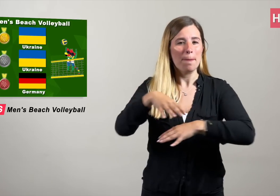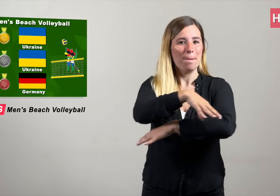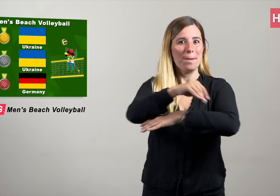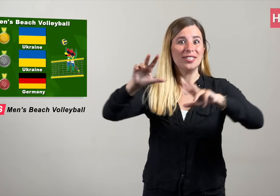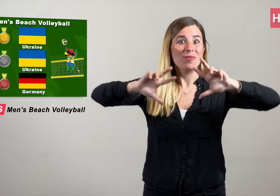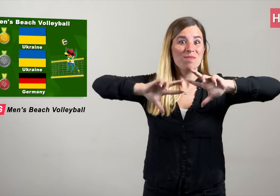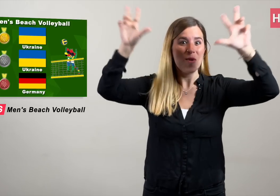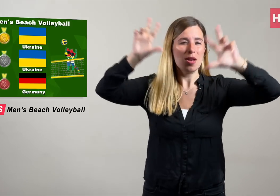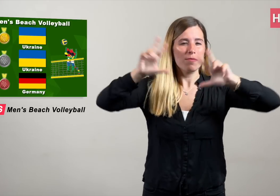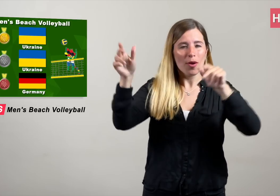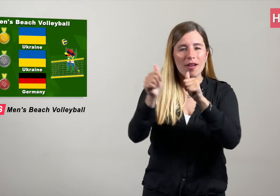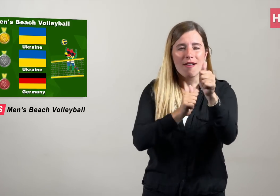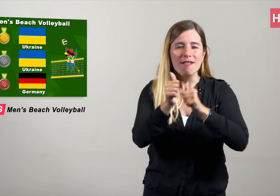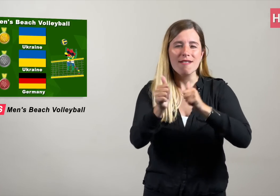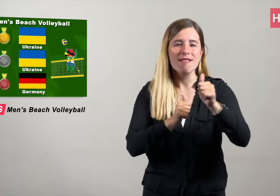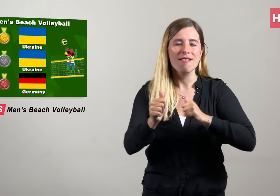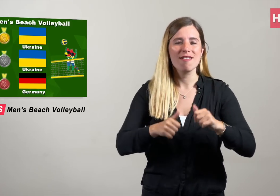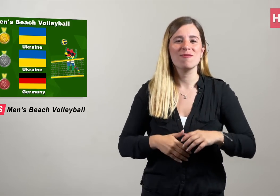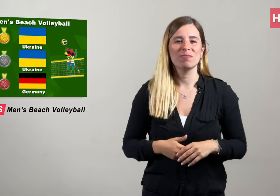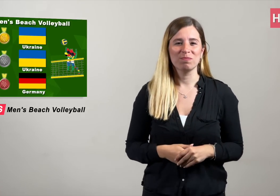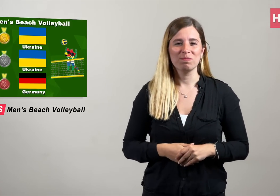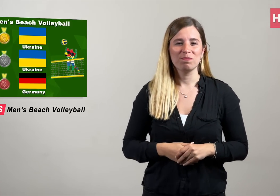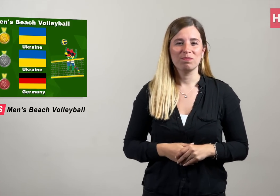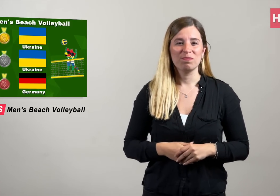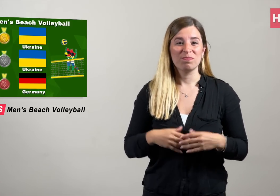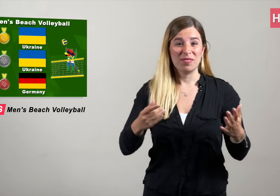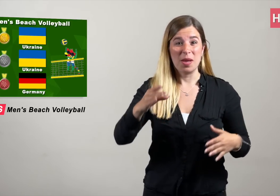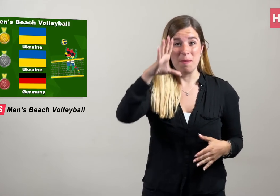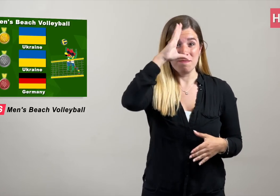for the beach volleyball tournament.